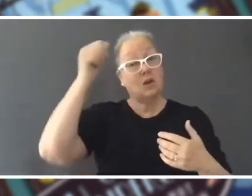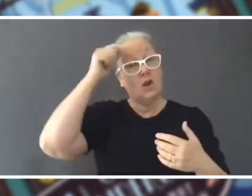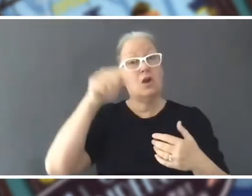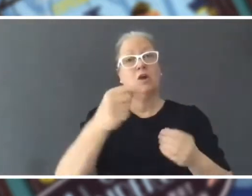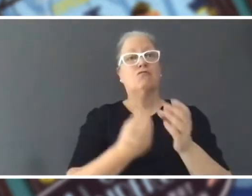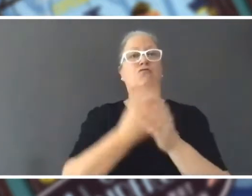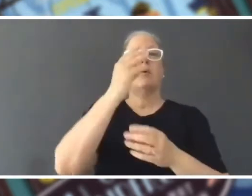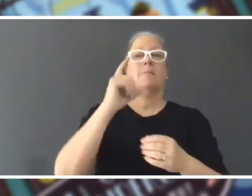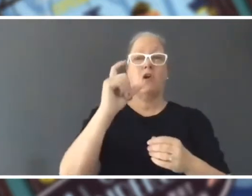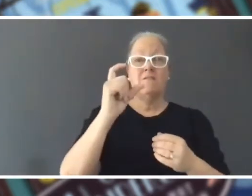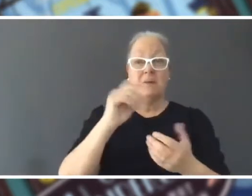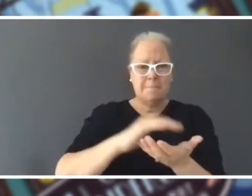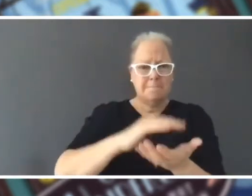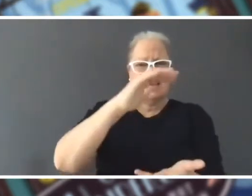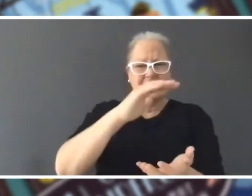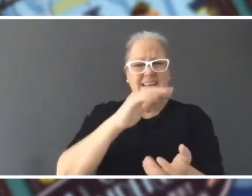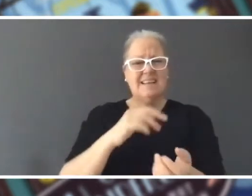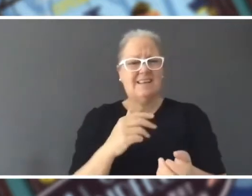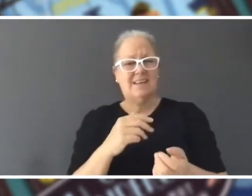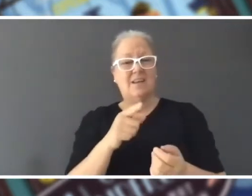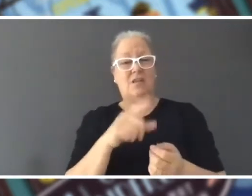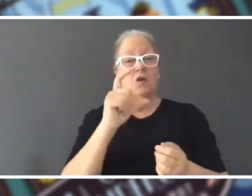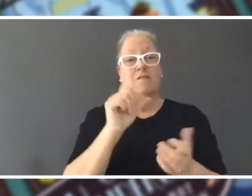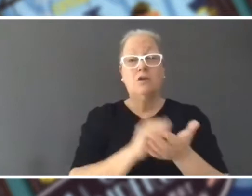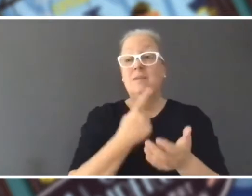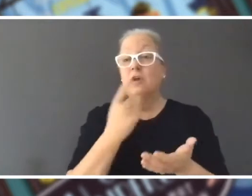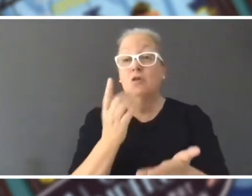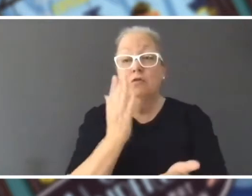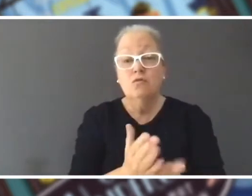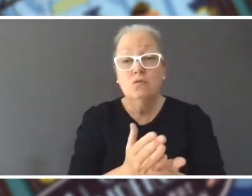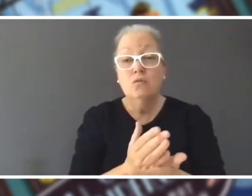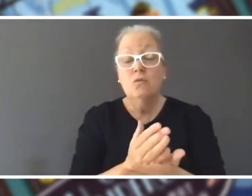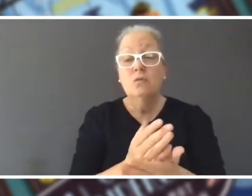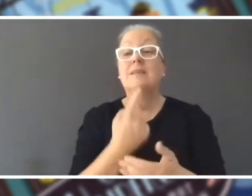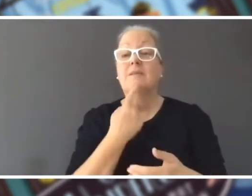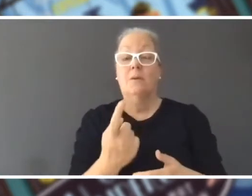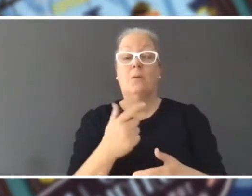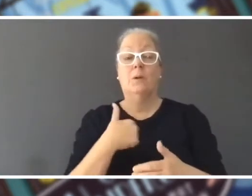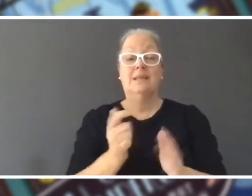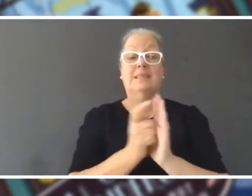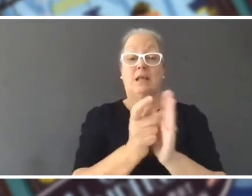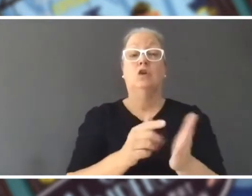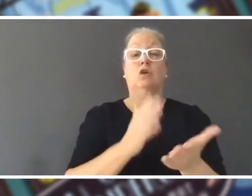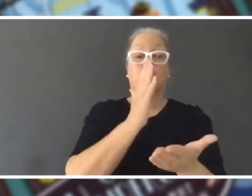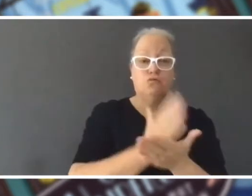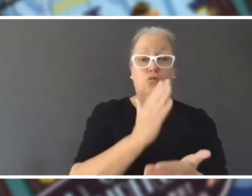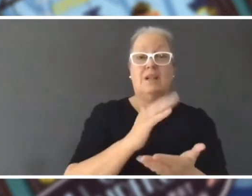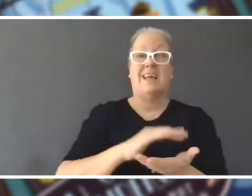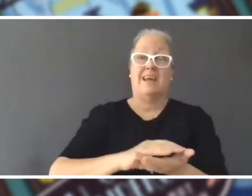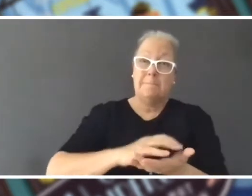thought oh just call it, what if the coffee shop told the truth about itself and just said, 'we sell truly enormous coffees'. Tess: So catchy.